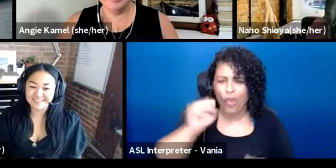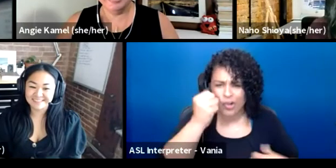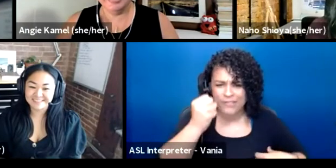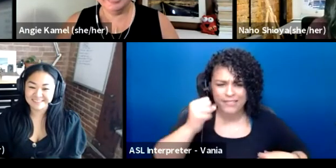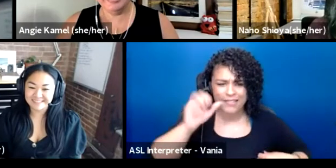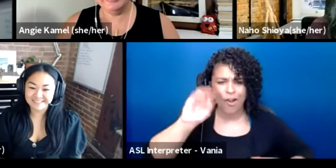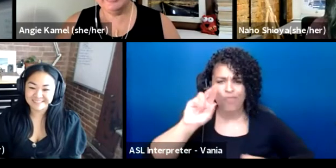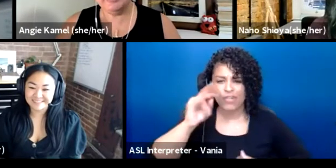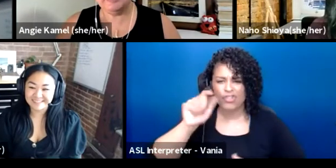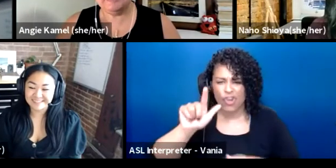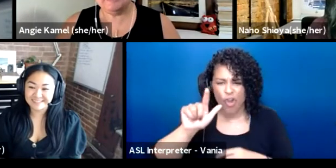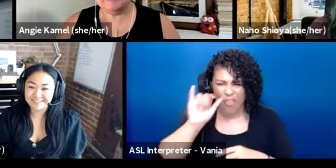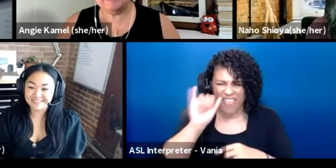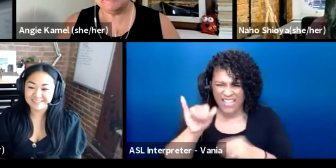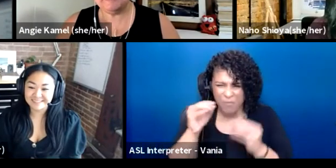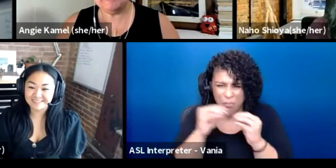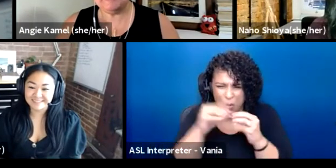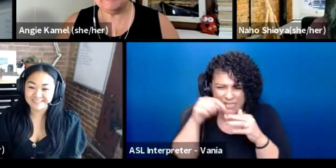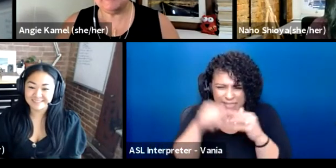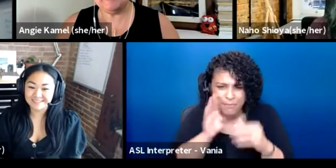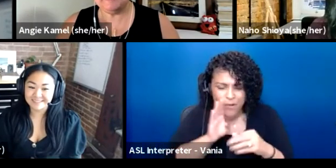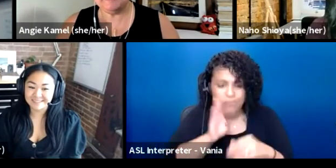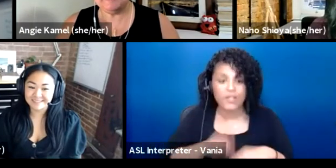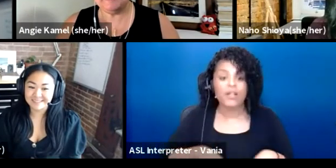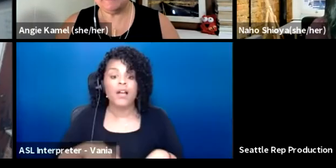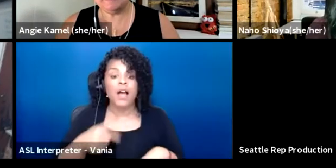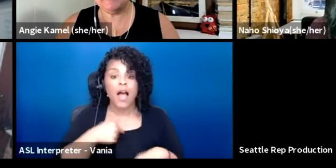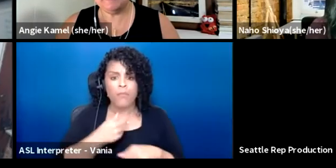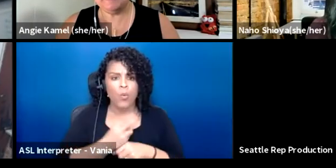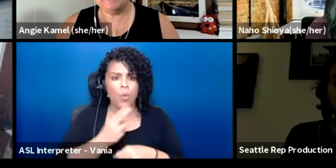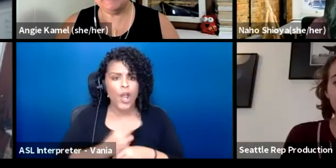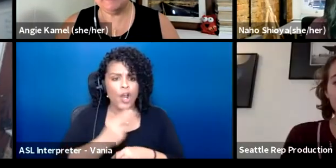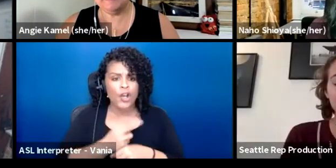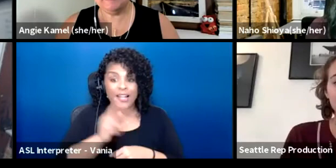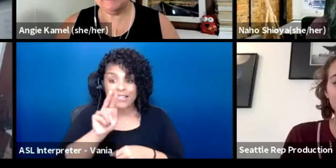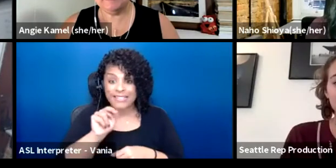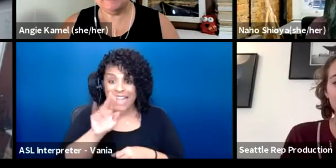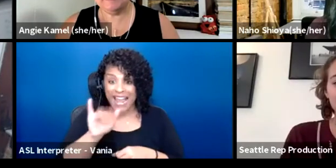I am wearing a navy shirt that says living the dream.